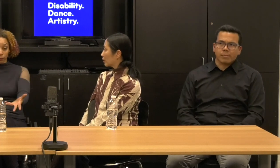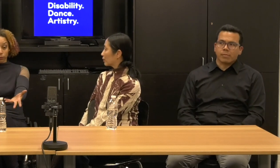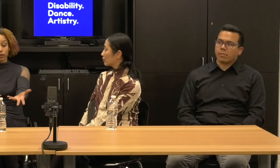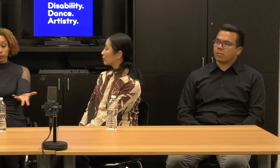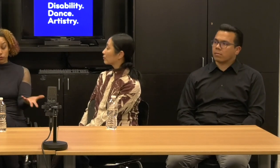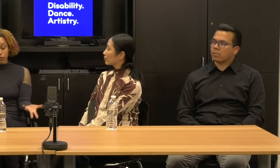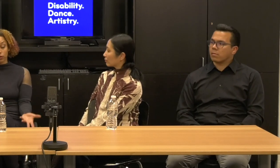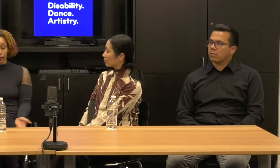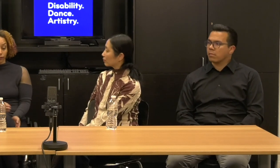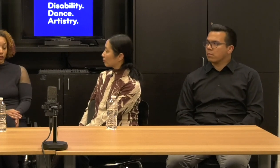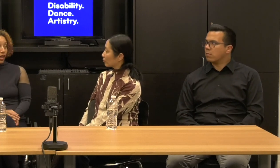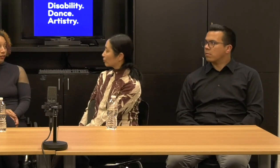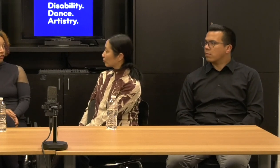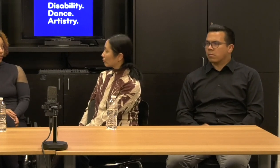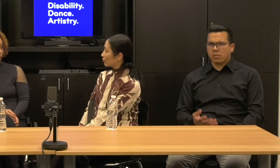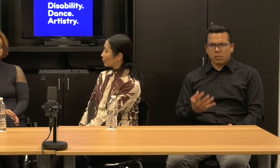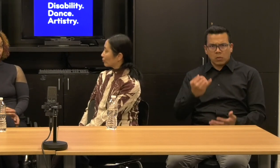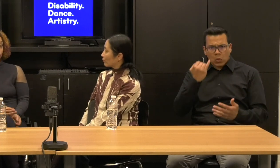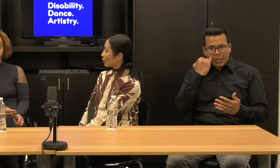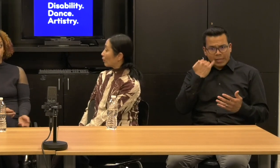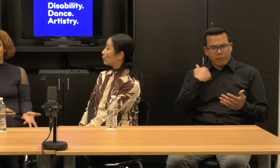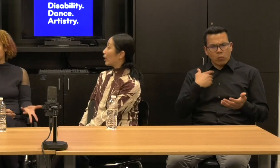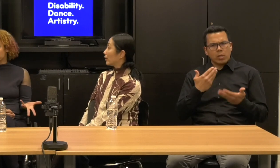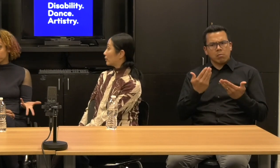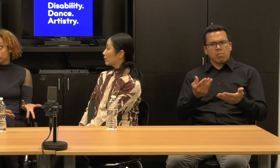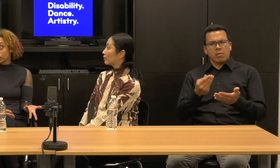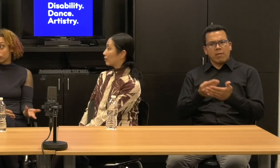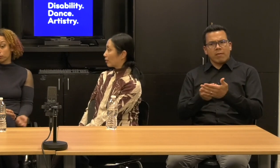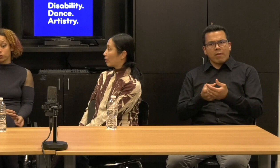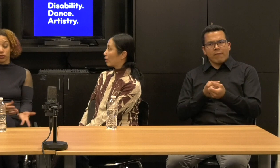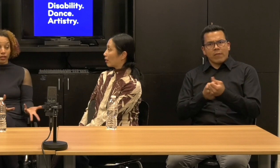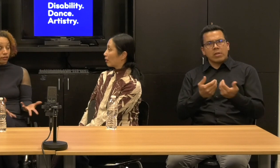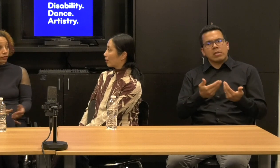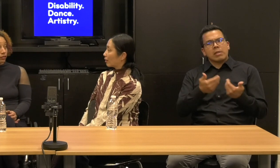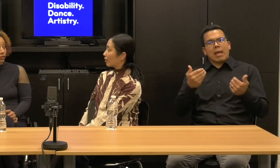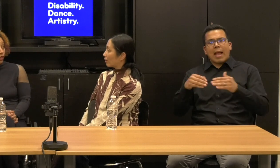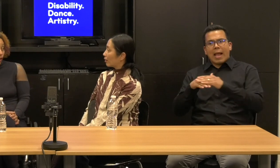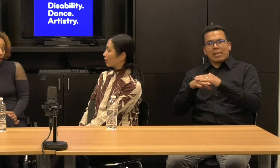So what if we, what did we do from access separately through state sources, don't know,